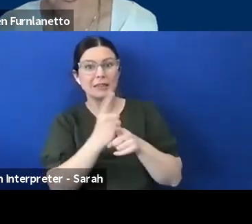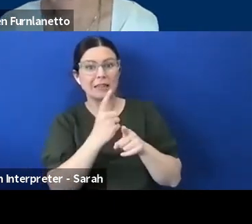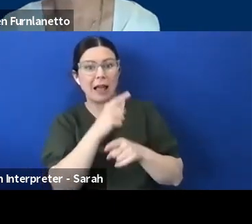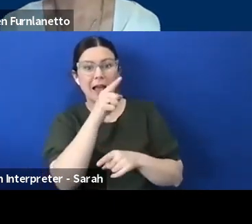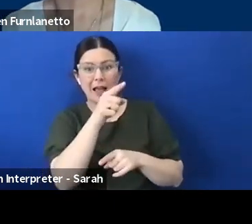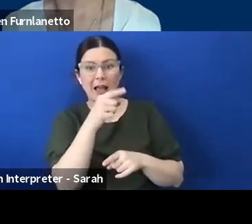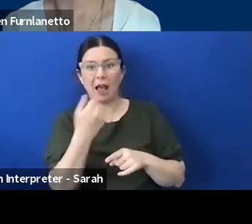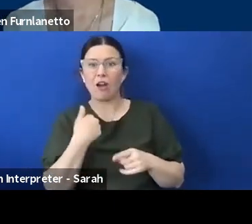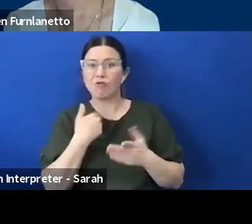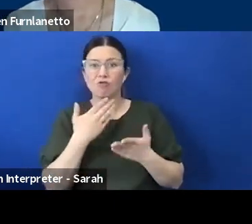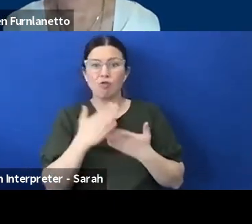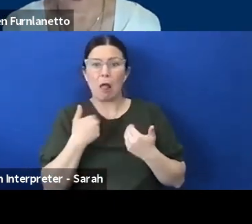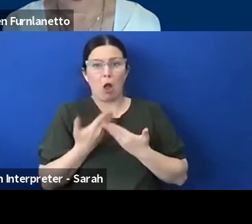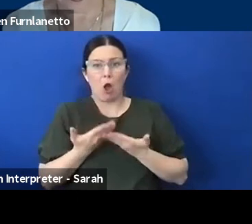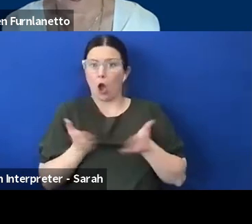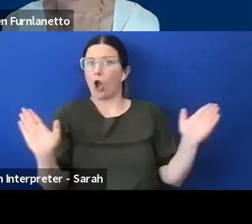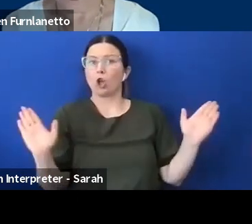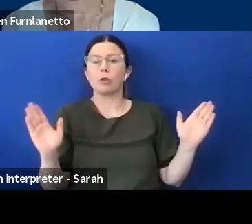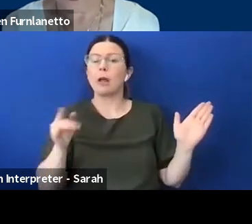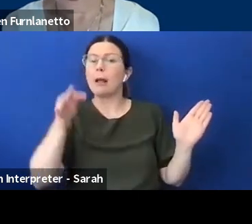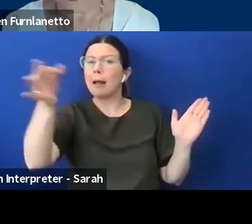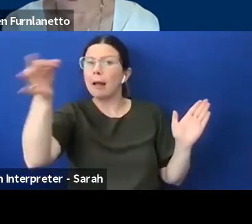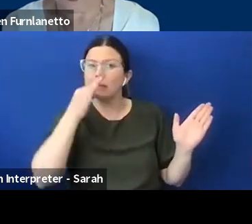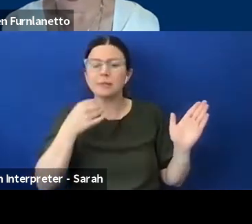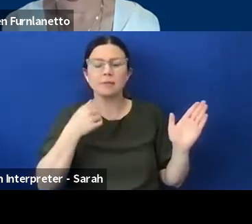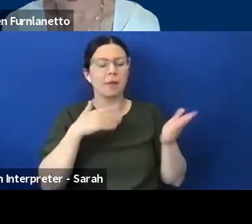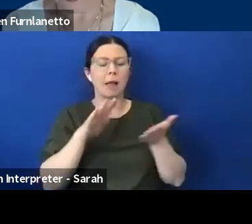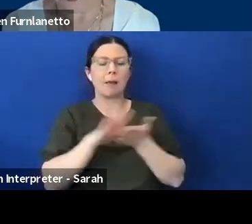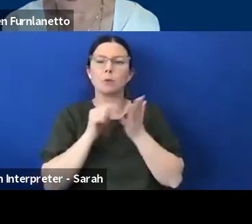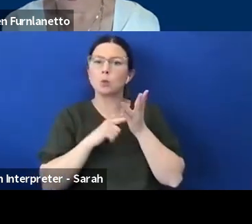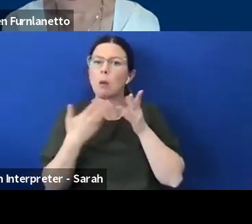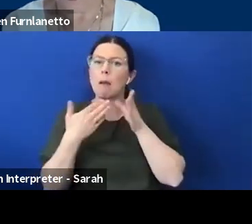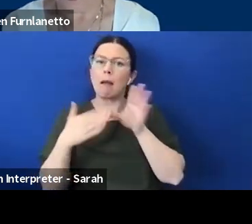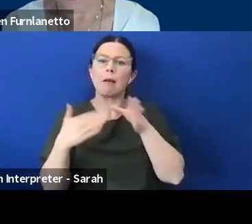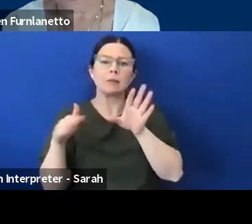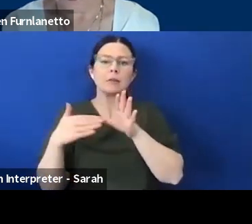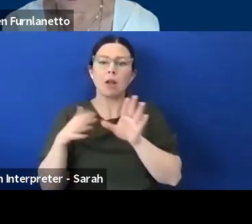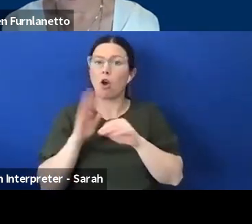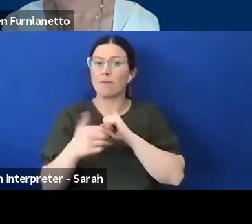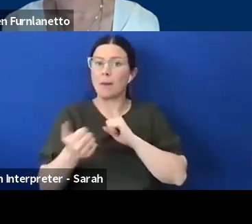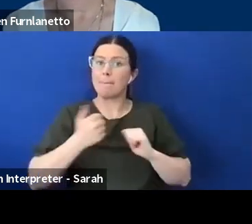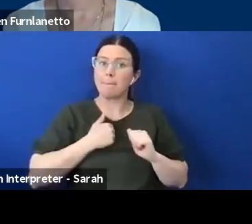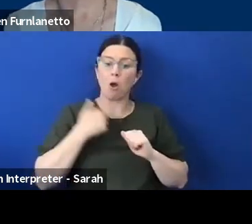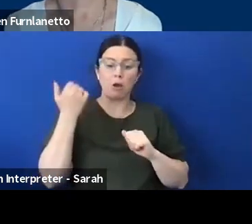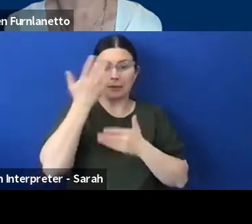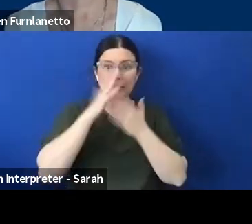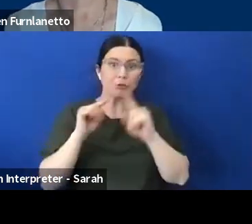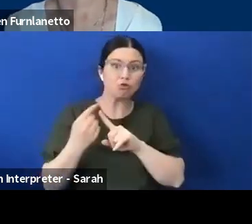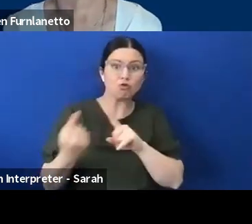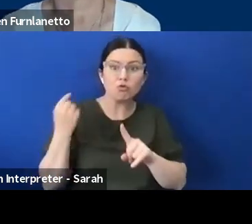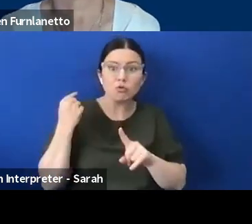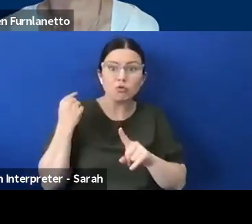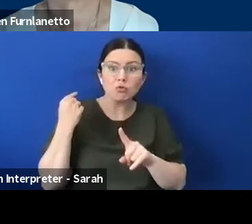i'm always happy to answer questions um about my experiences and i think people need to not